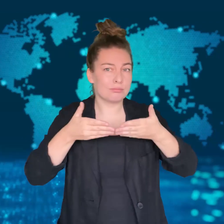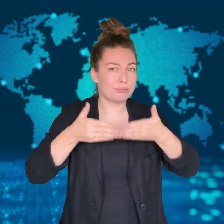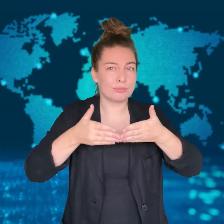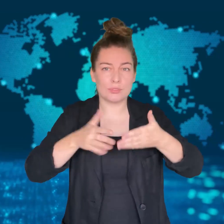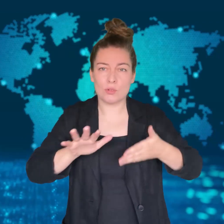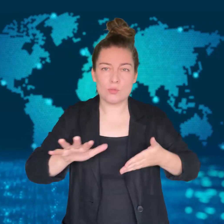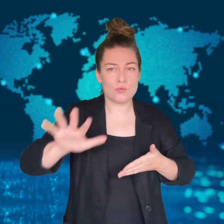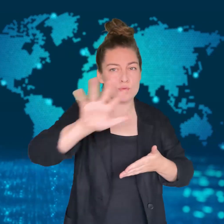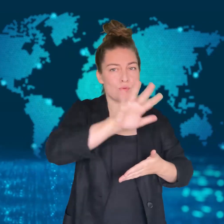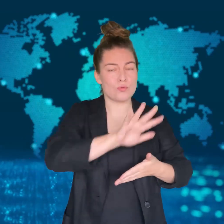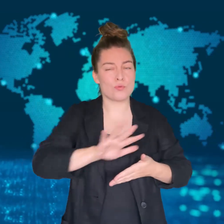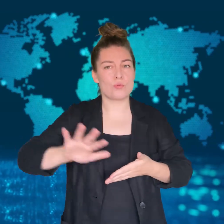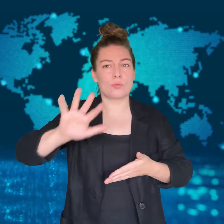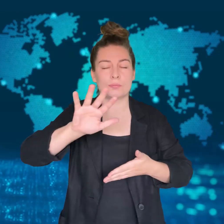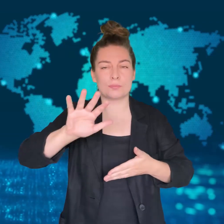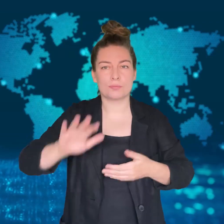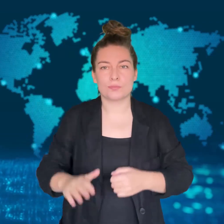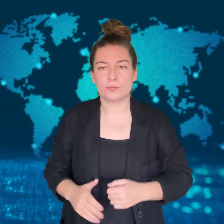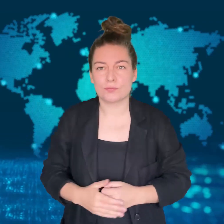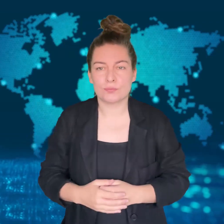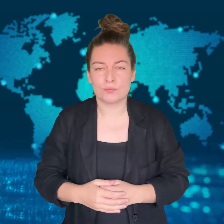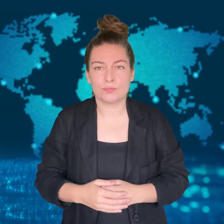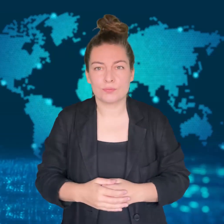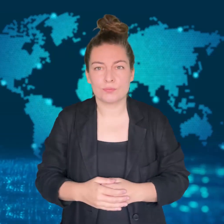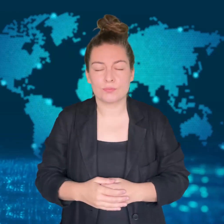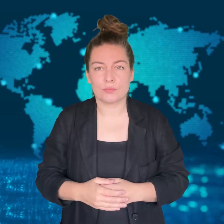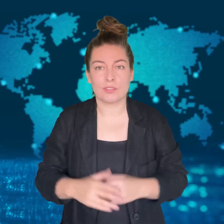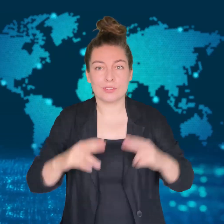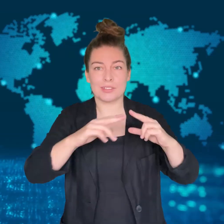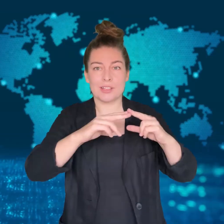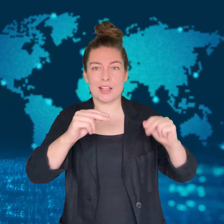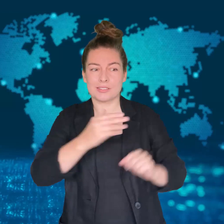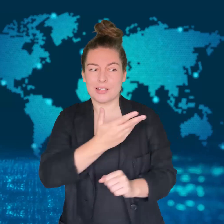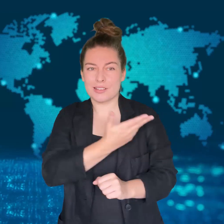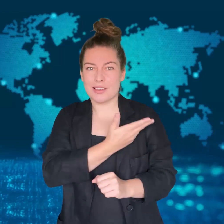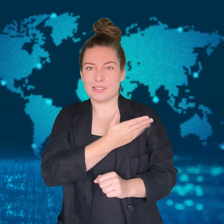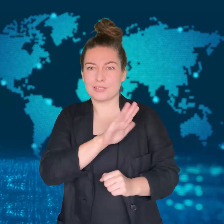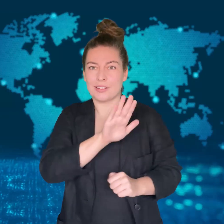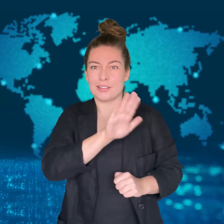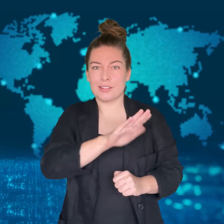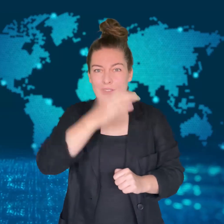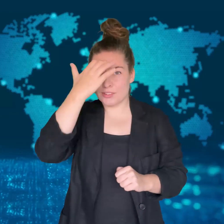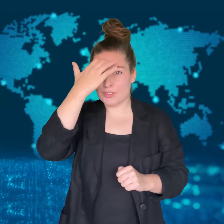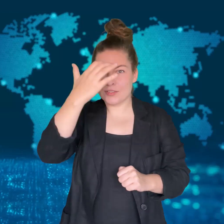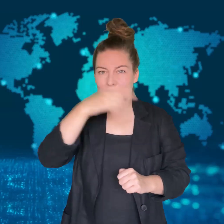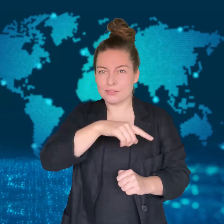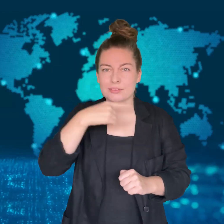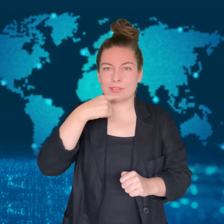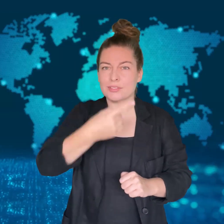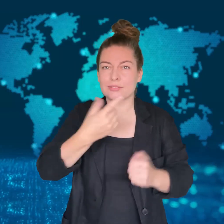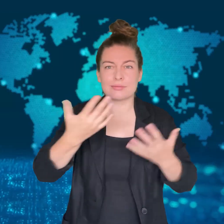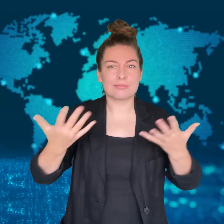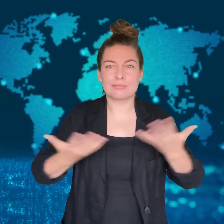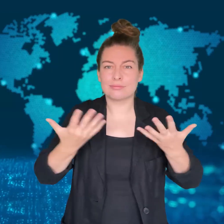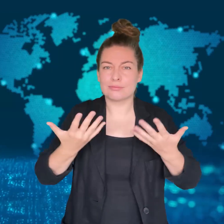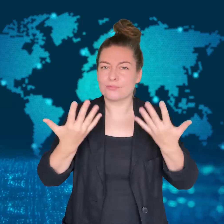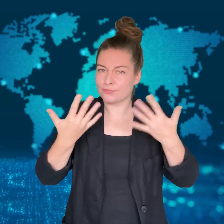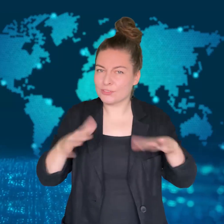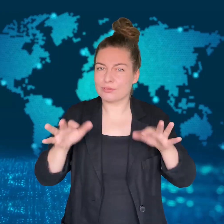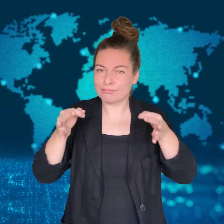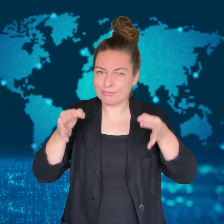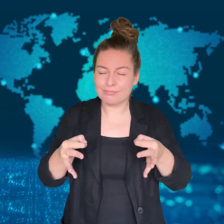Gaza authorities claimed that Israel's revenge strikes have